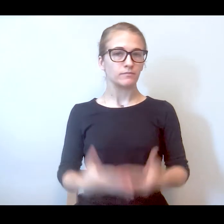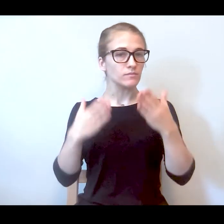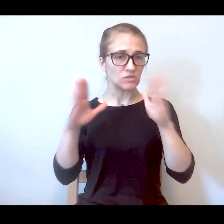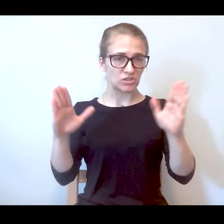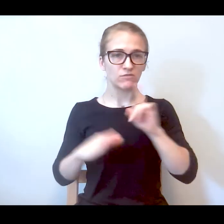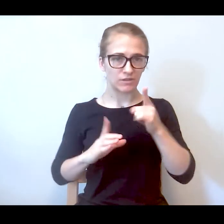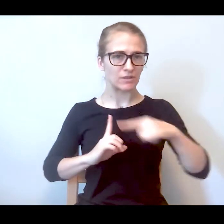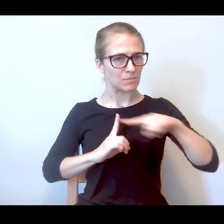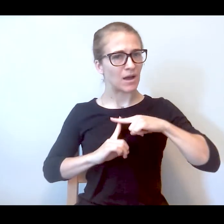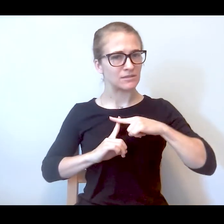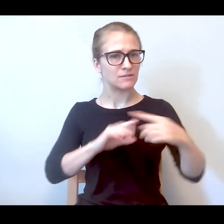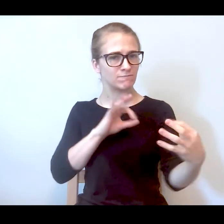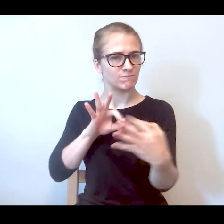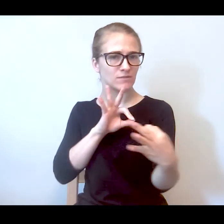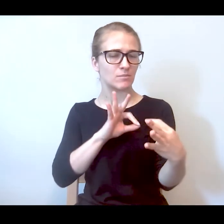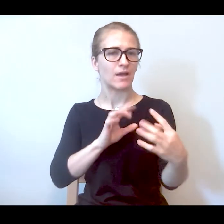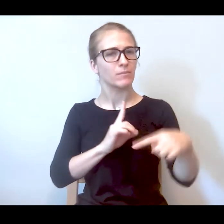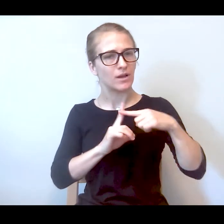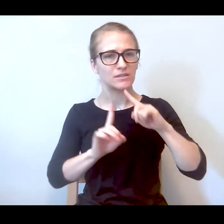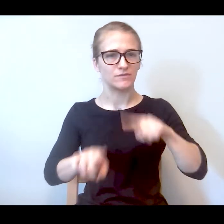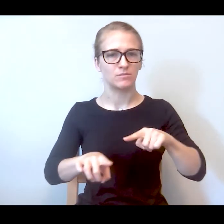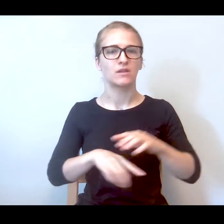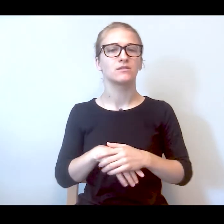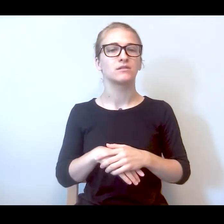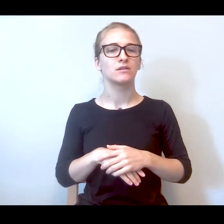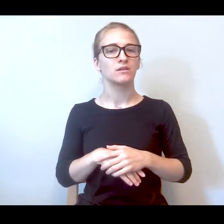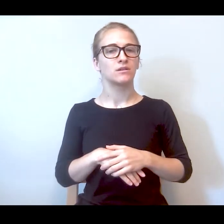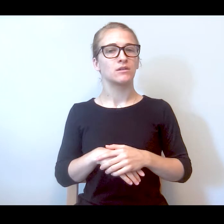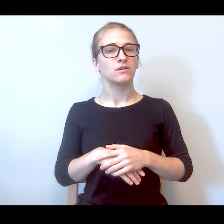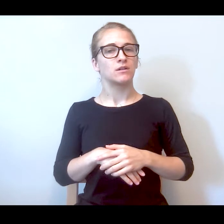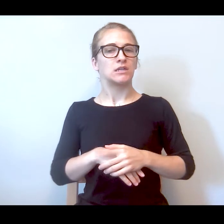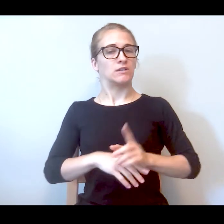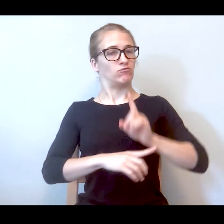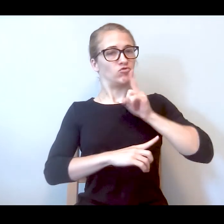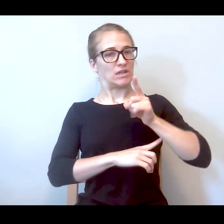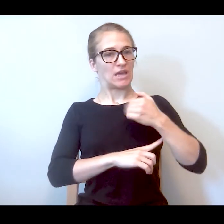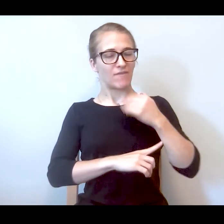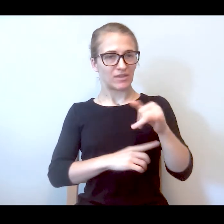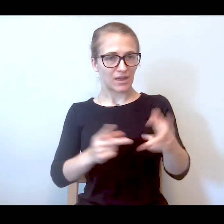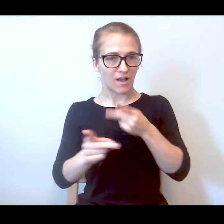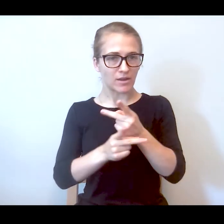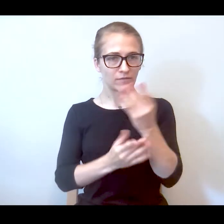response. I mean, I think one of the hall marks of the success of having this type of service in place